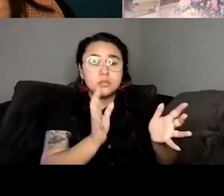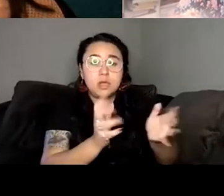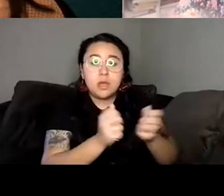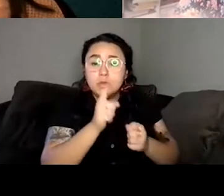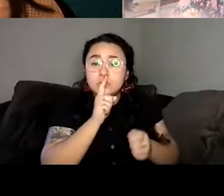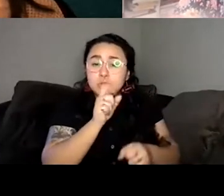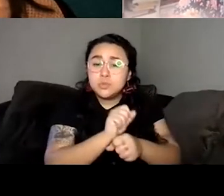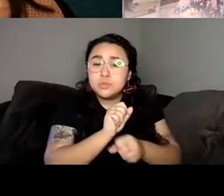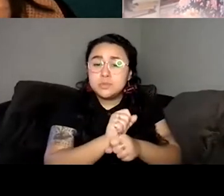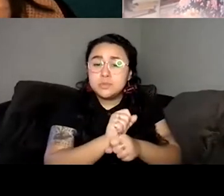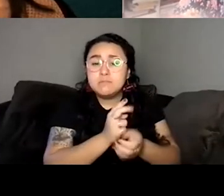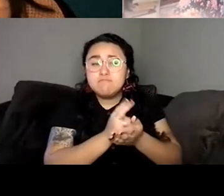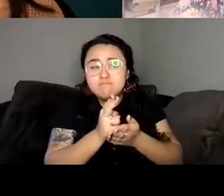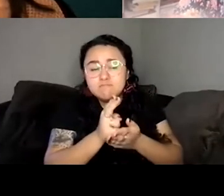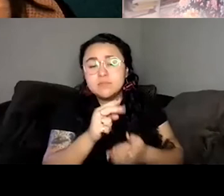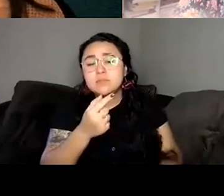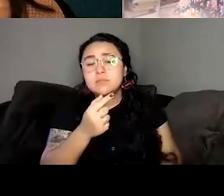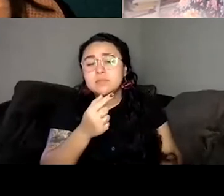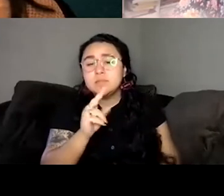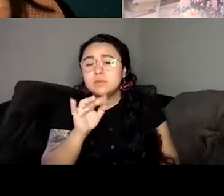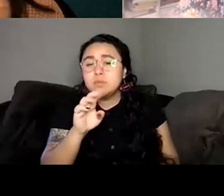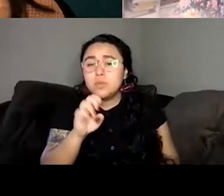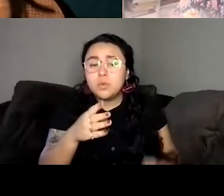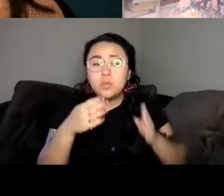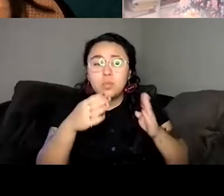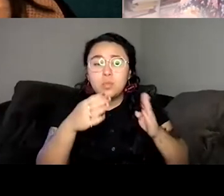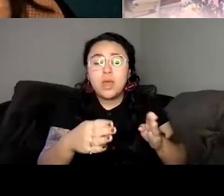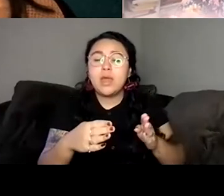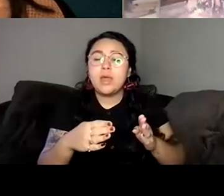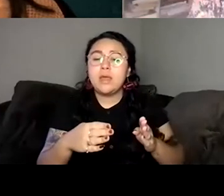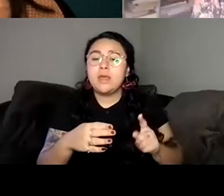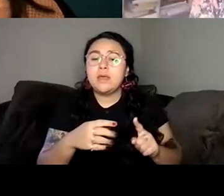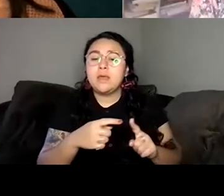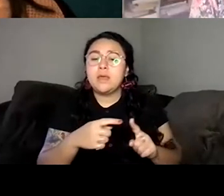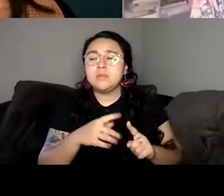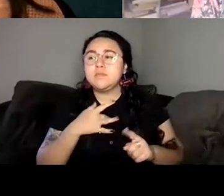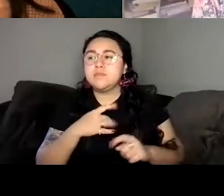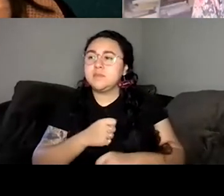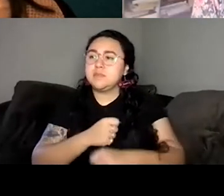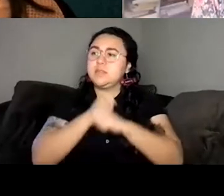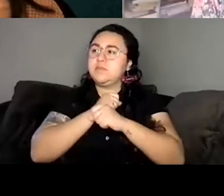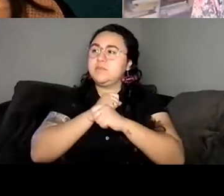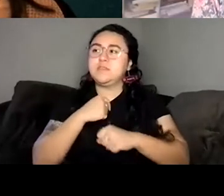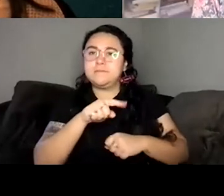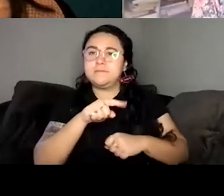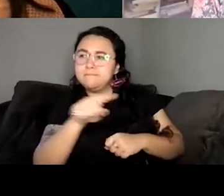up to talk to her in this way. She leads us in genuine and with Natalie. There's you know,